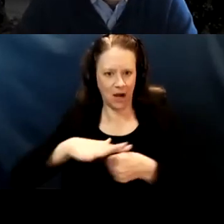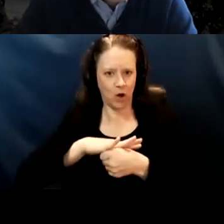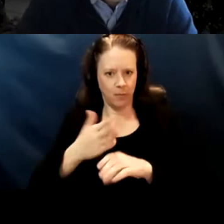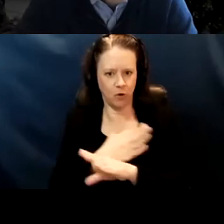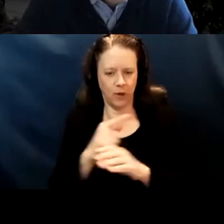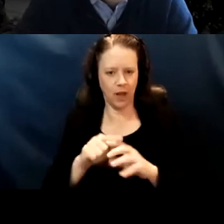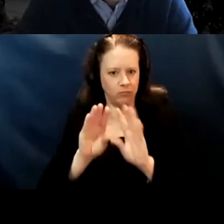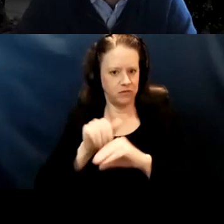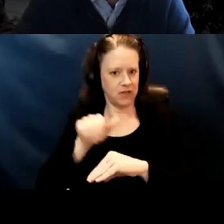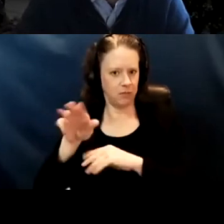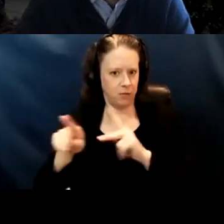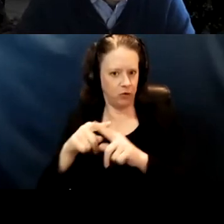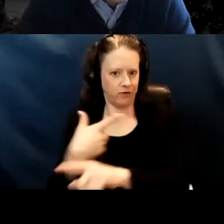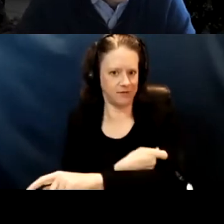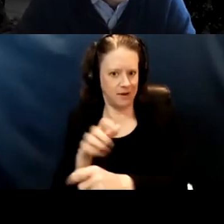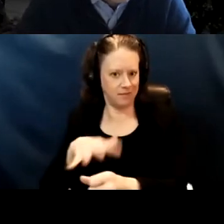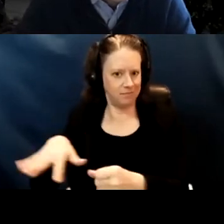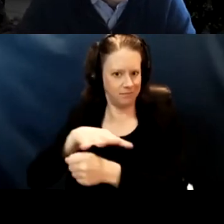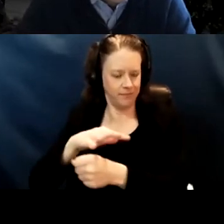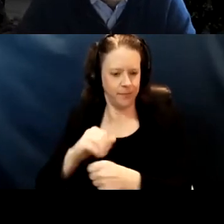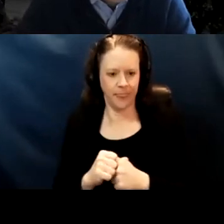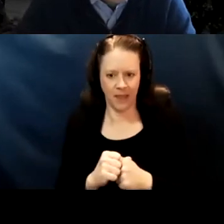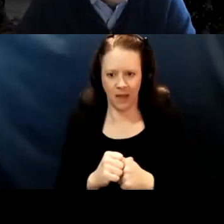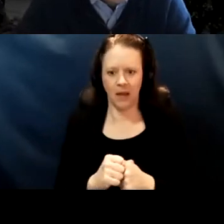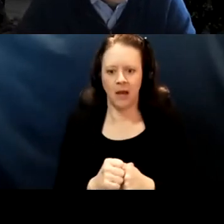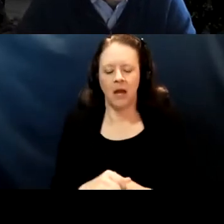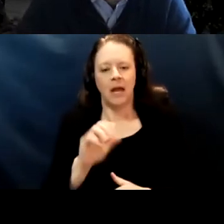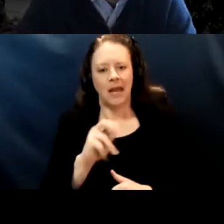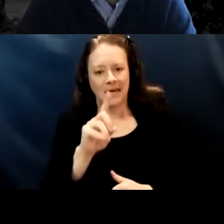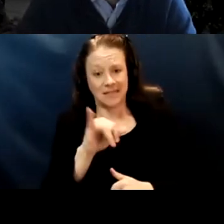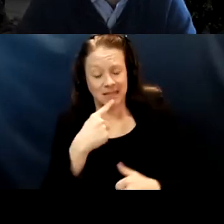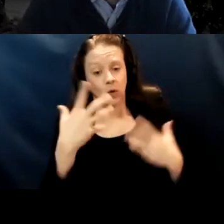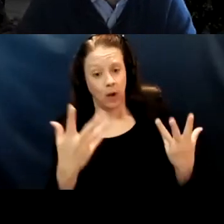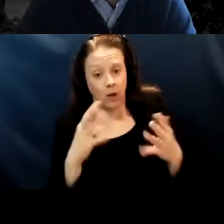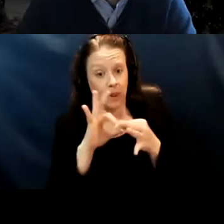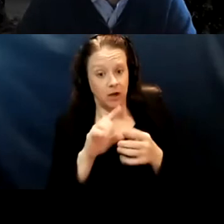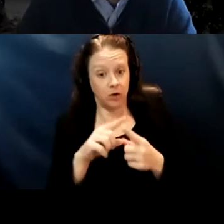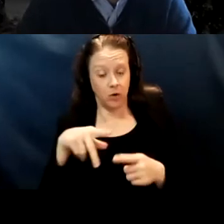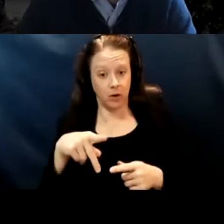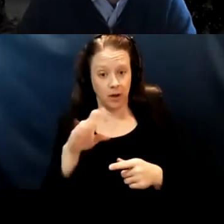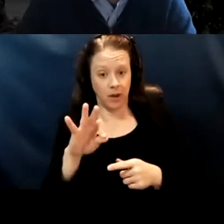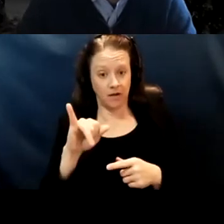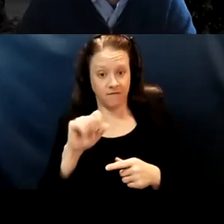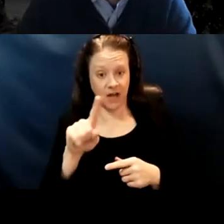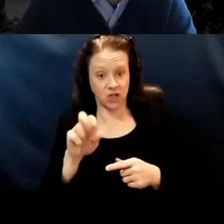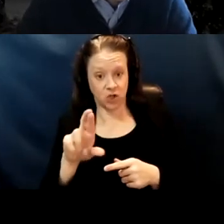that I'm getting is at least with regard to Pfizer and Moderna. In part because the vaccines go bad